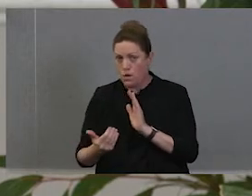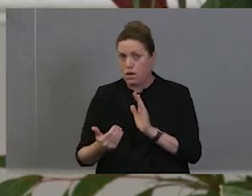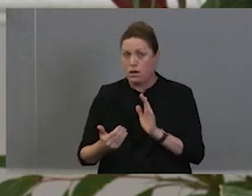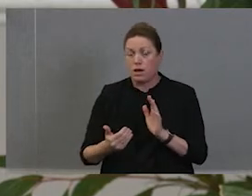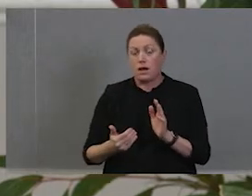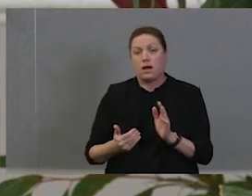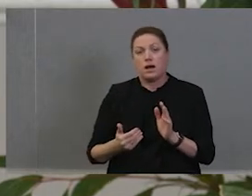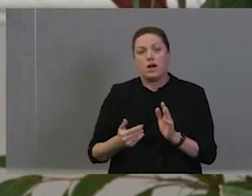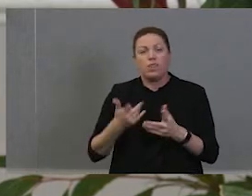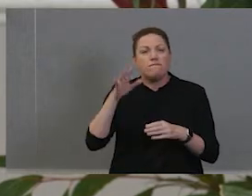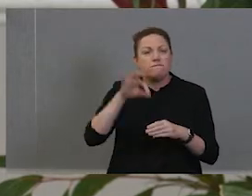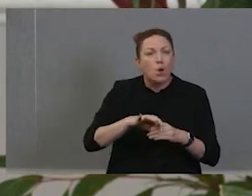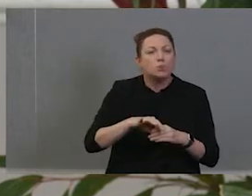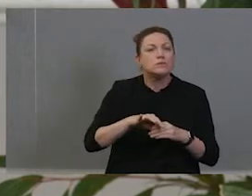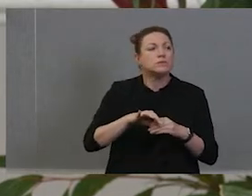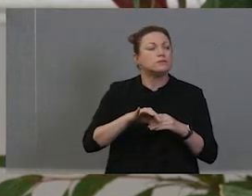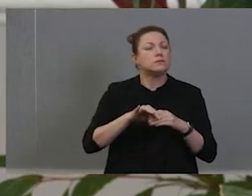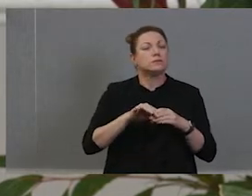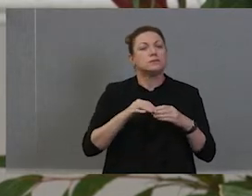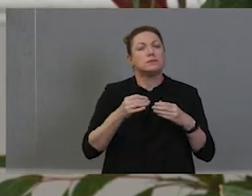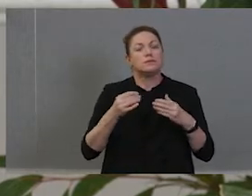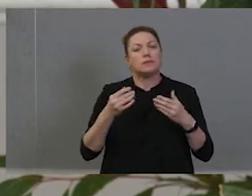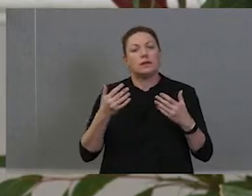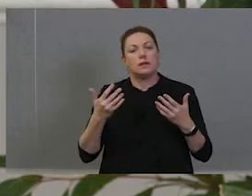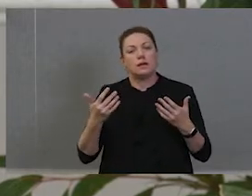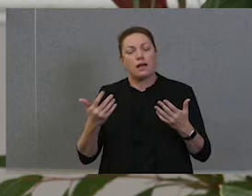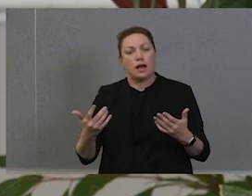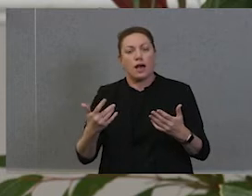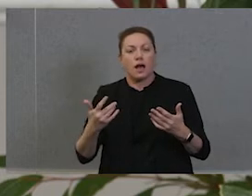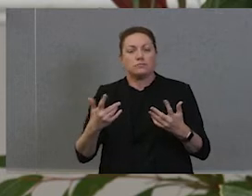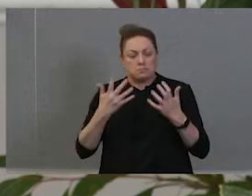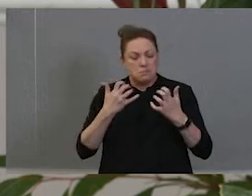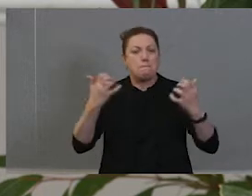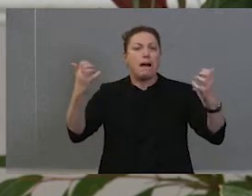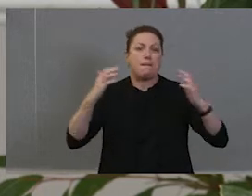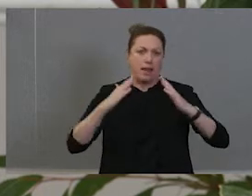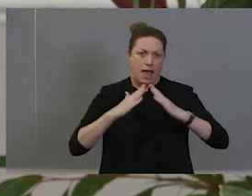voting and everything now, and who's there in there at Parliament House. Give it a try. Now.